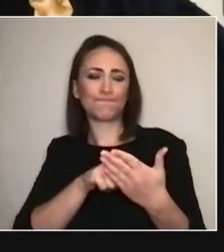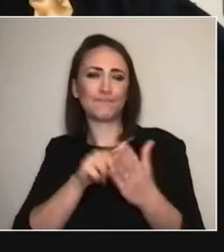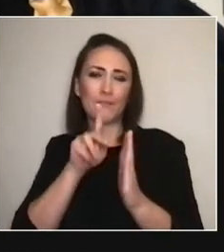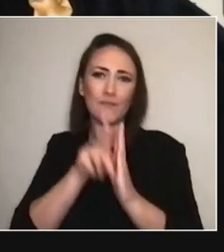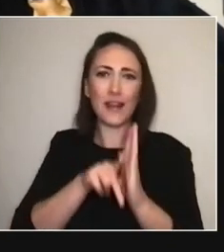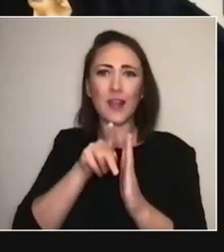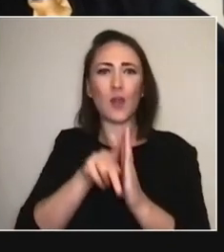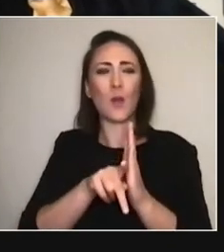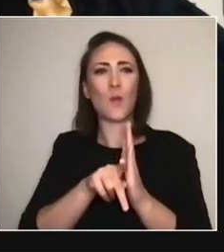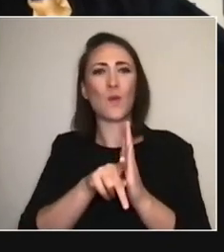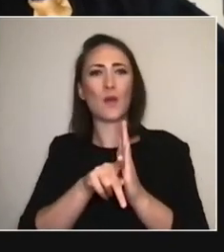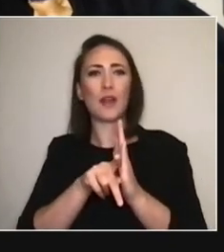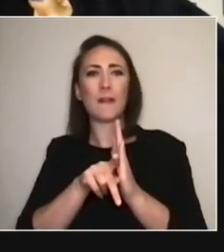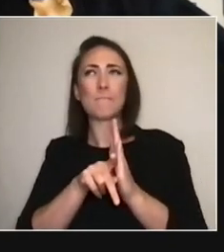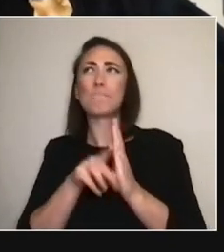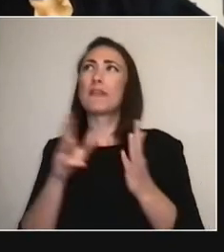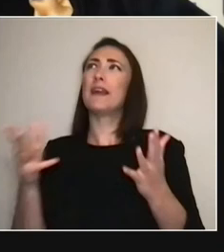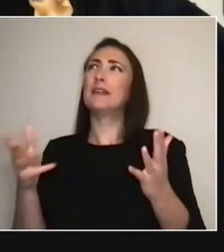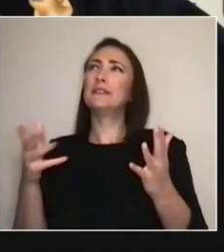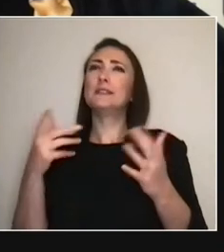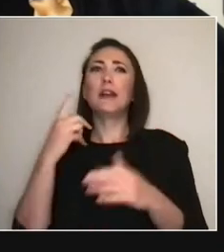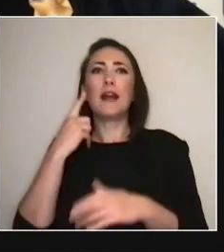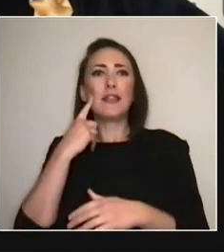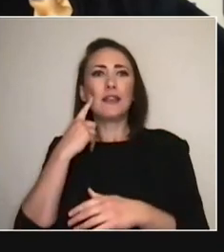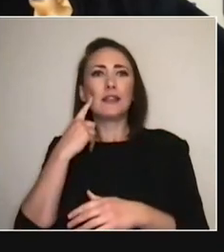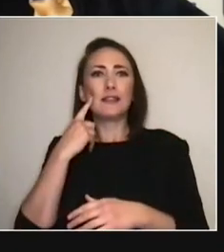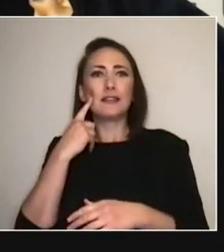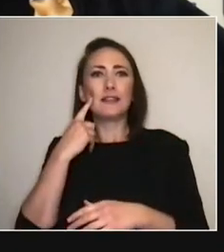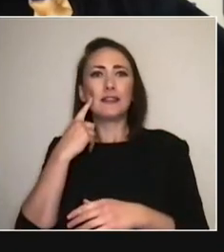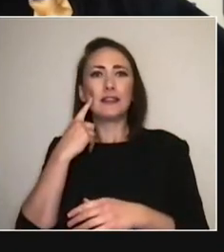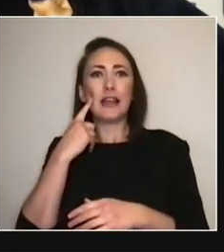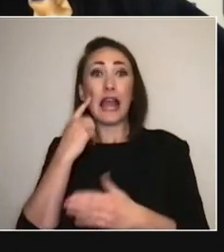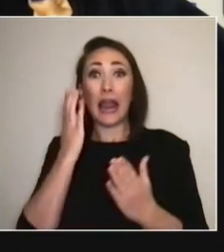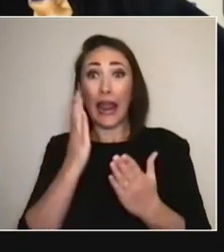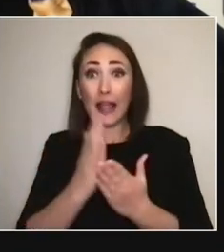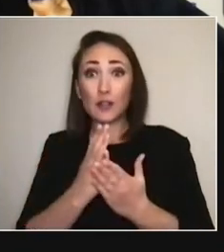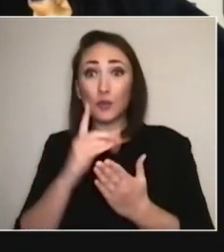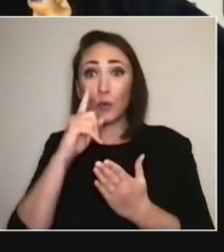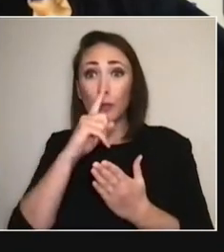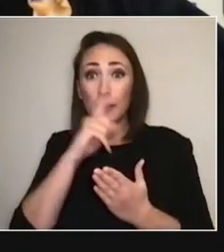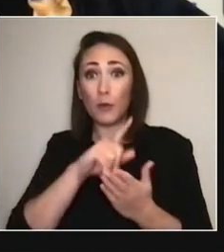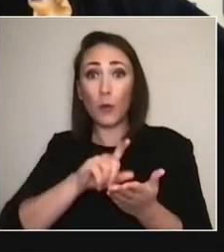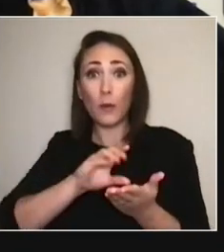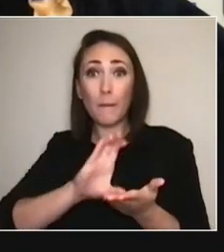And in terms of maybe what I would call 'formal making' — meaning someone funded it or...